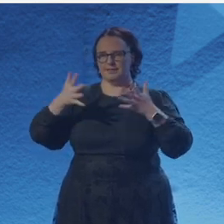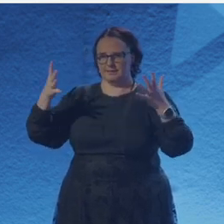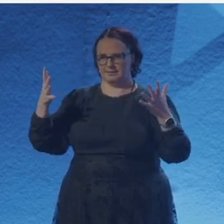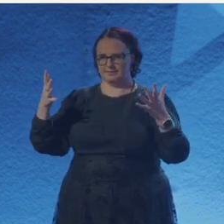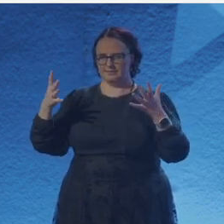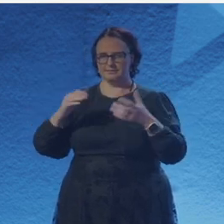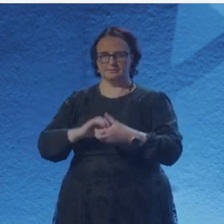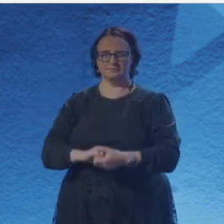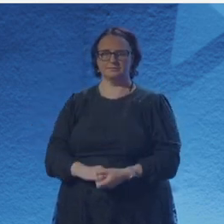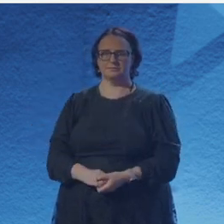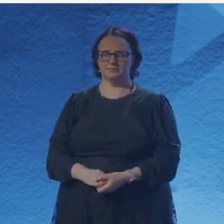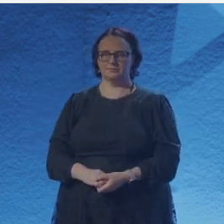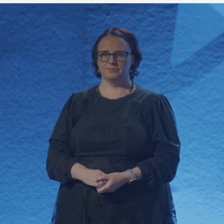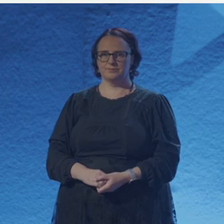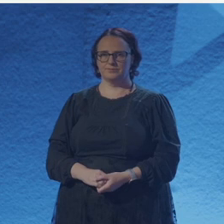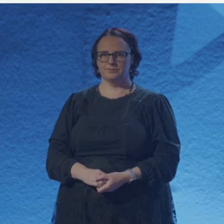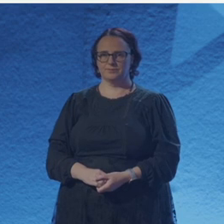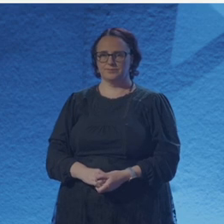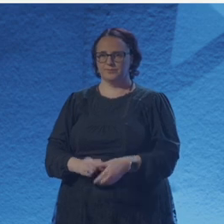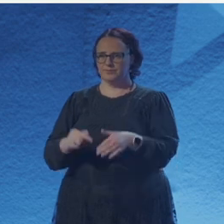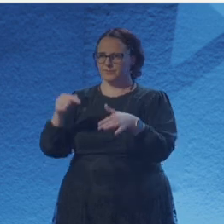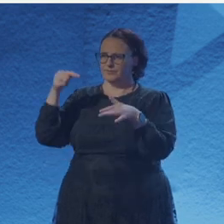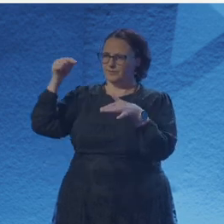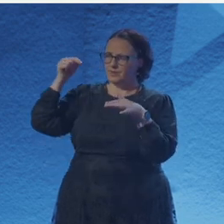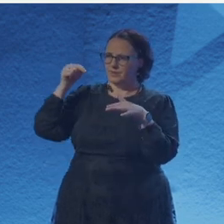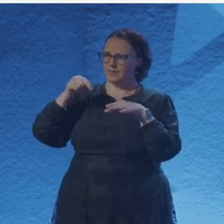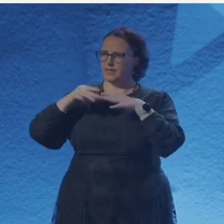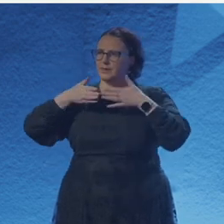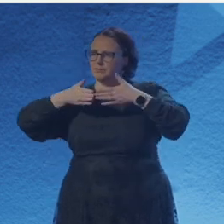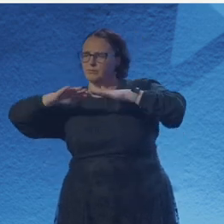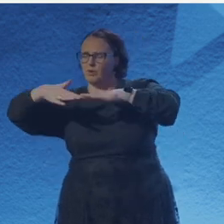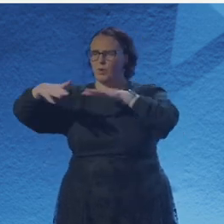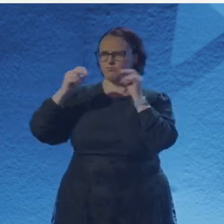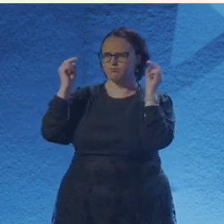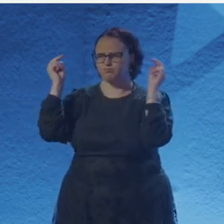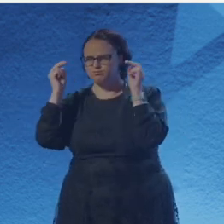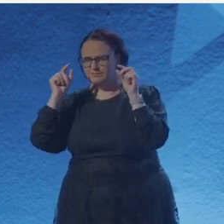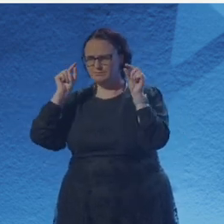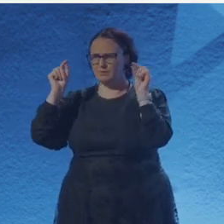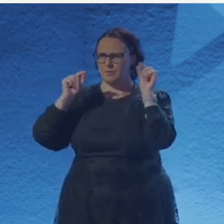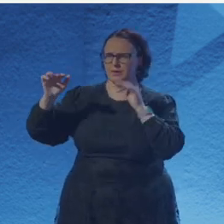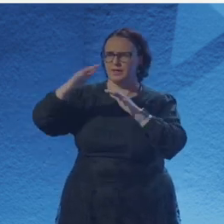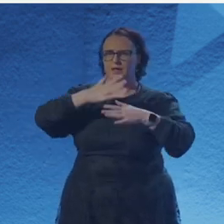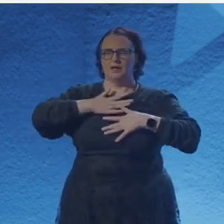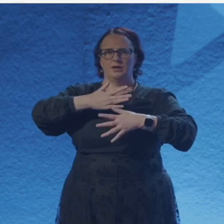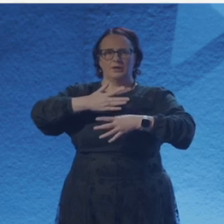And I'm sure I should have been listening to the information, the scientific information. But I just kept thinking about the point of view of the robot on the seafloor.